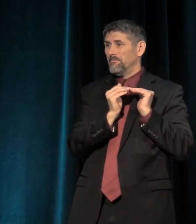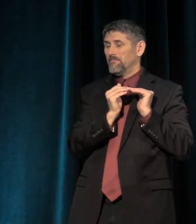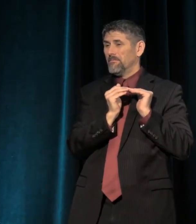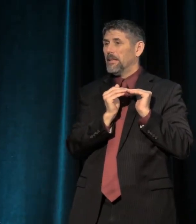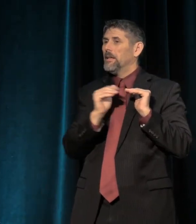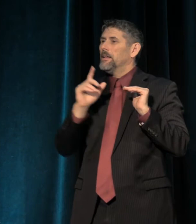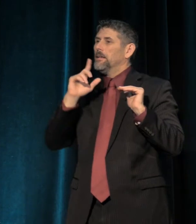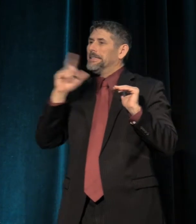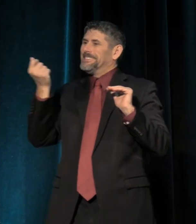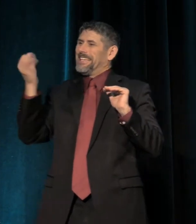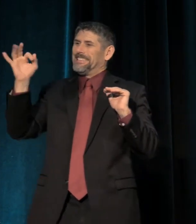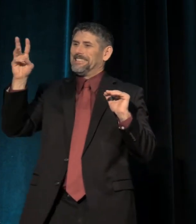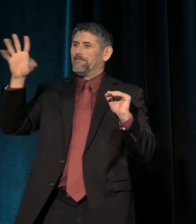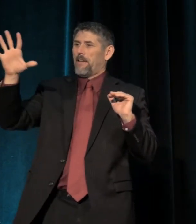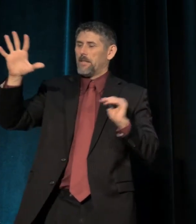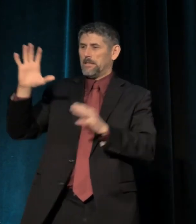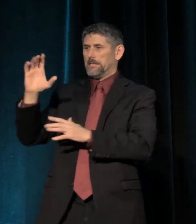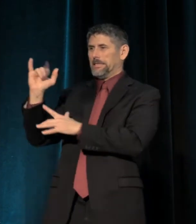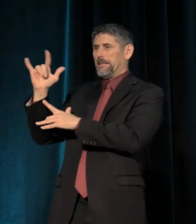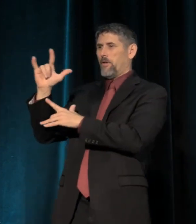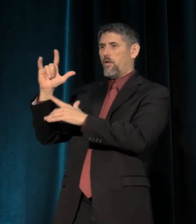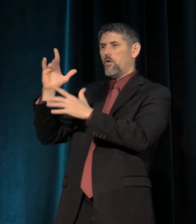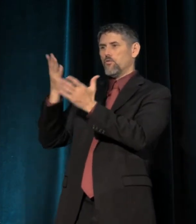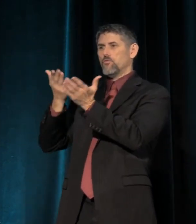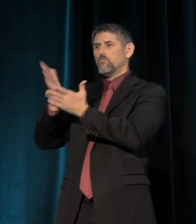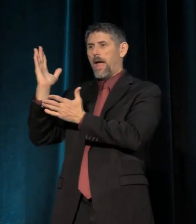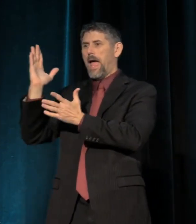It's in 1965 that the Civil Rights movement hit its zenith.